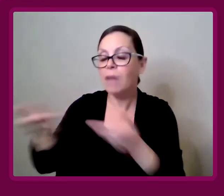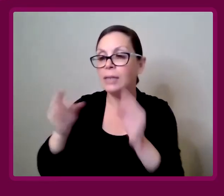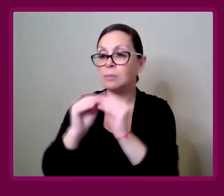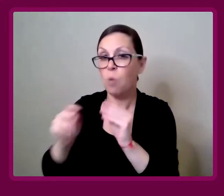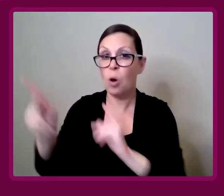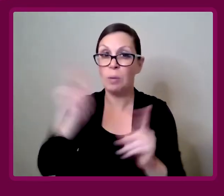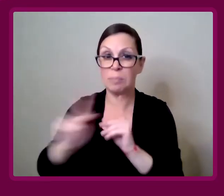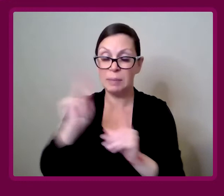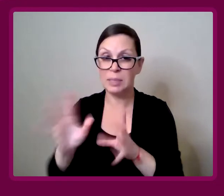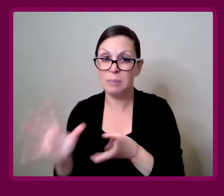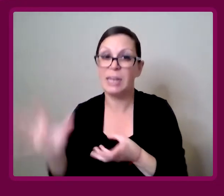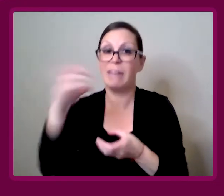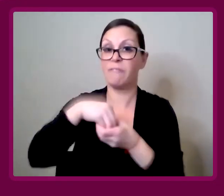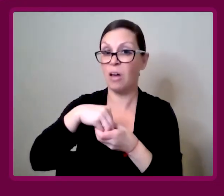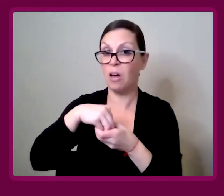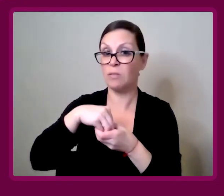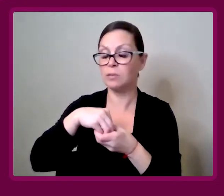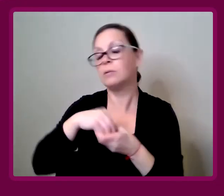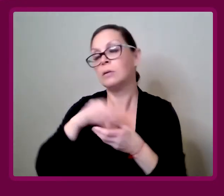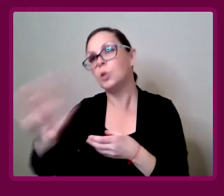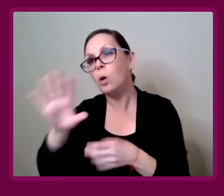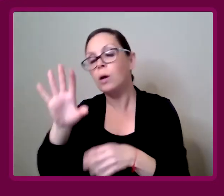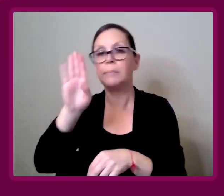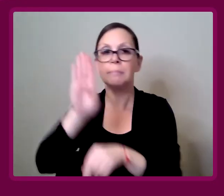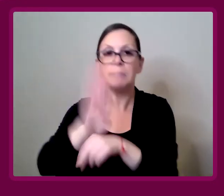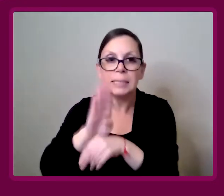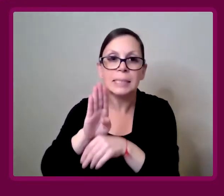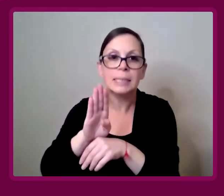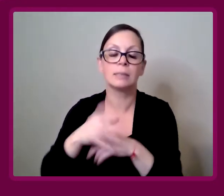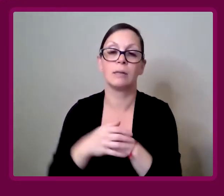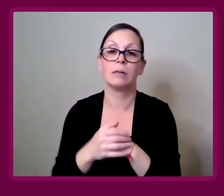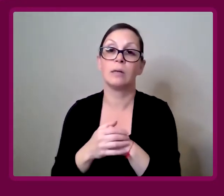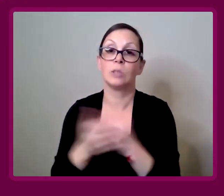into your business, into your whatever.